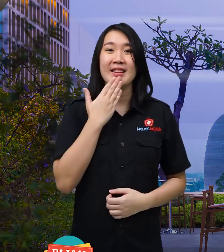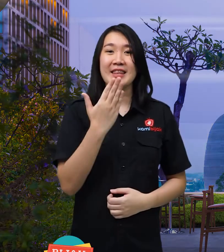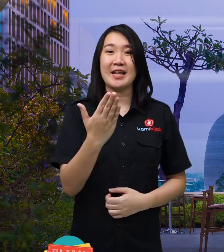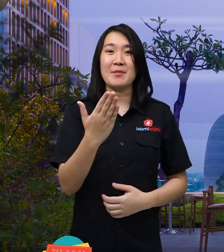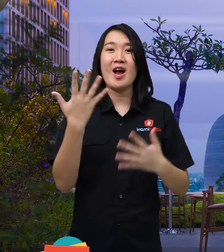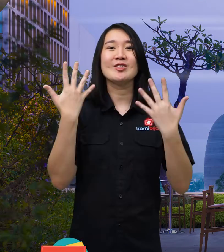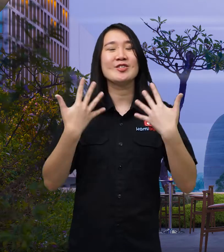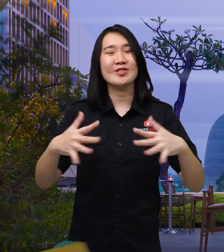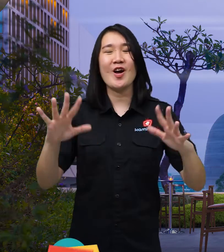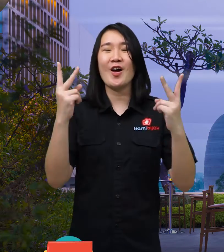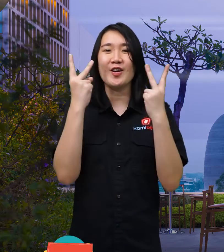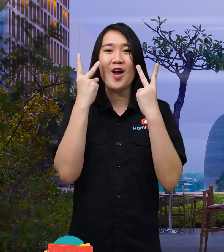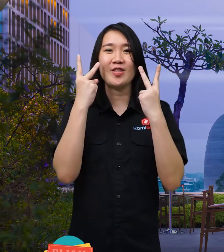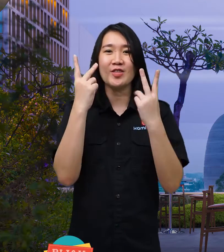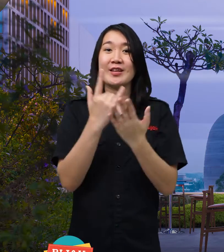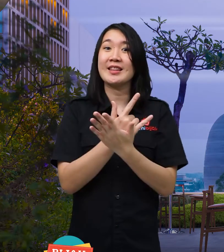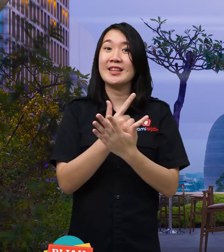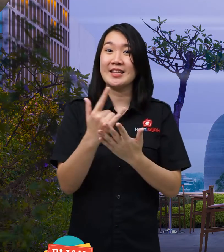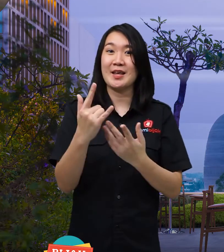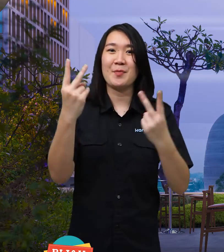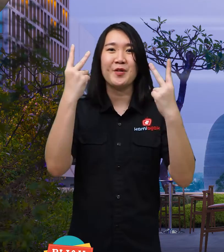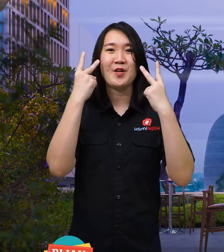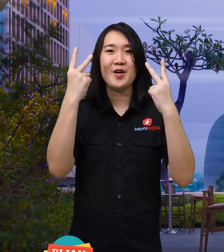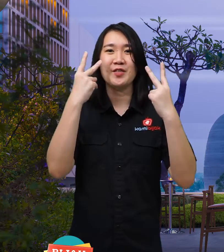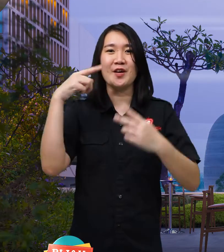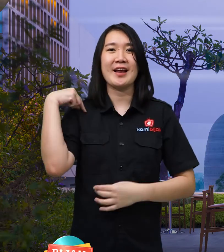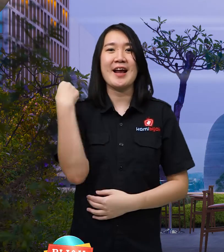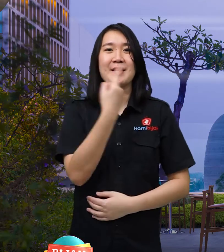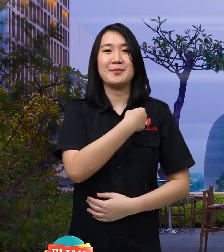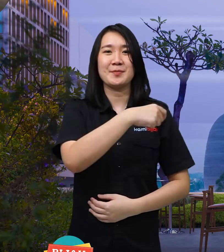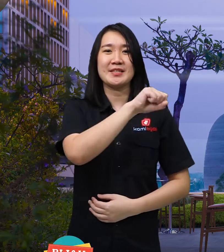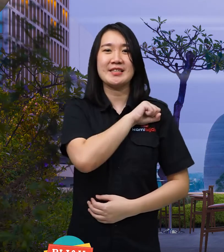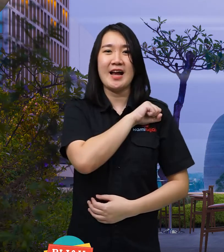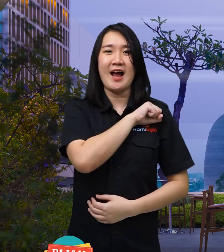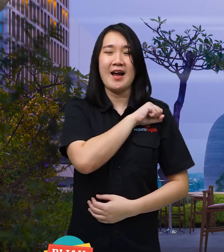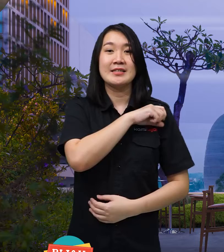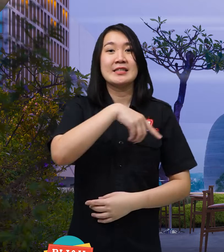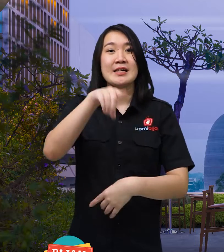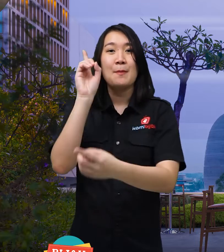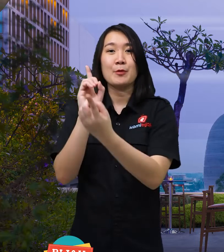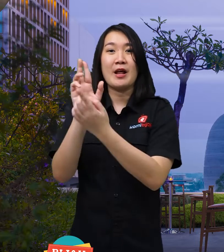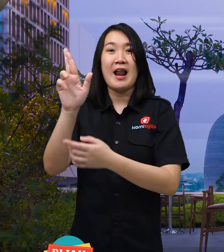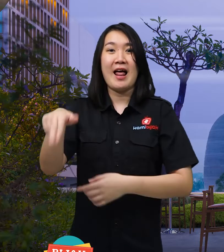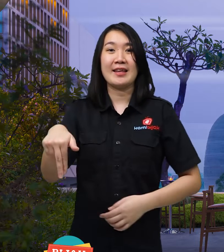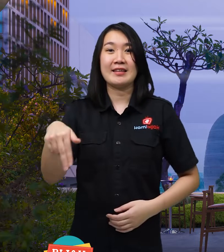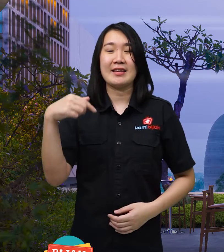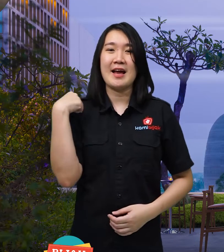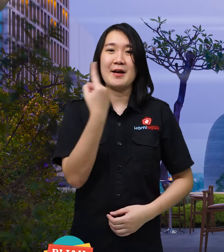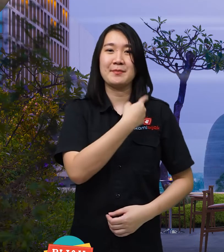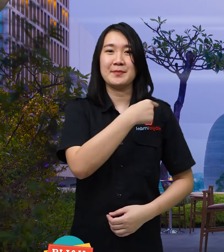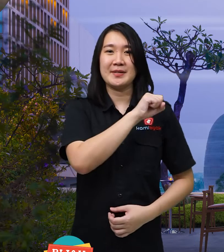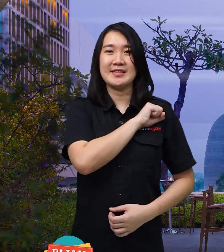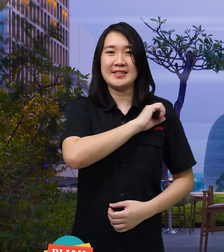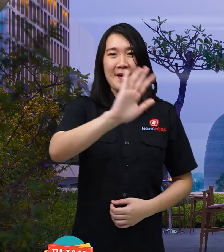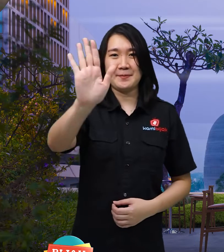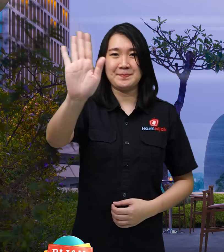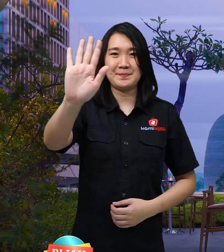Thank you for watching, keep abreast of our information KamiBijak. See you again at KamiBijak. Bye!